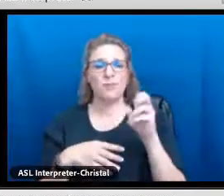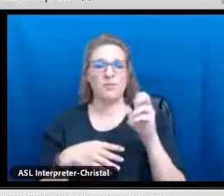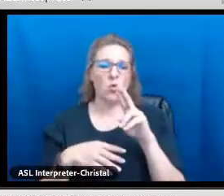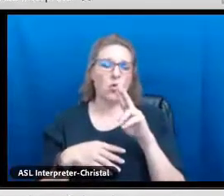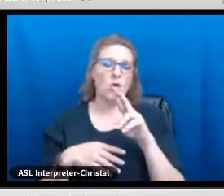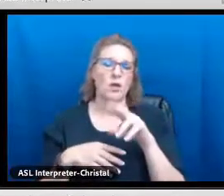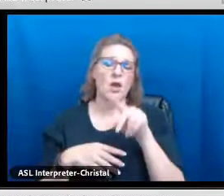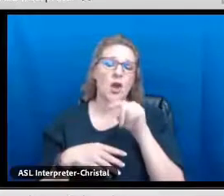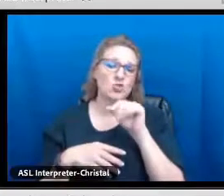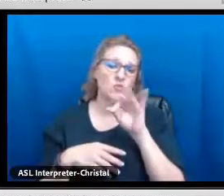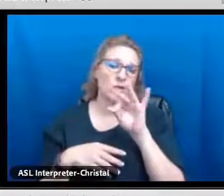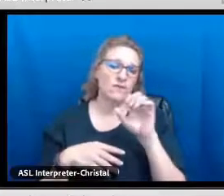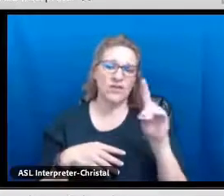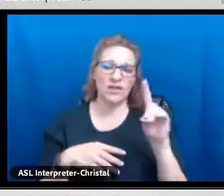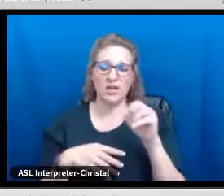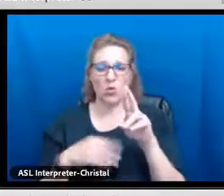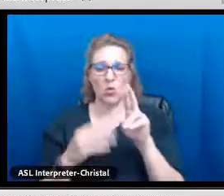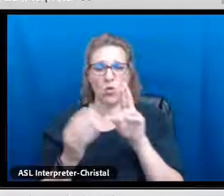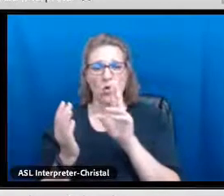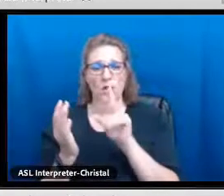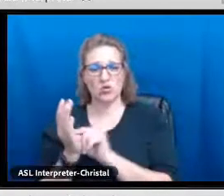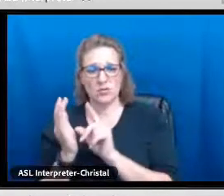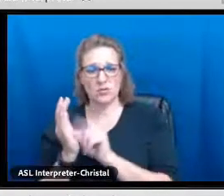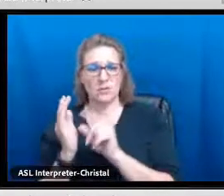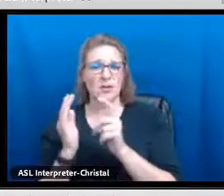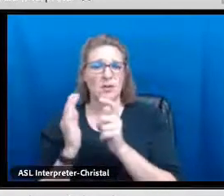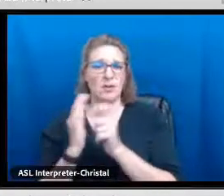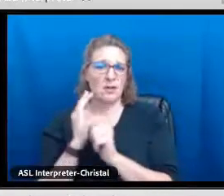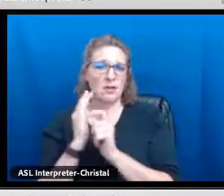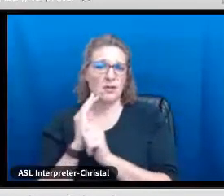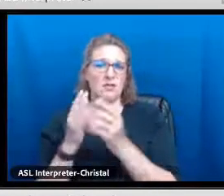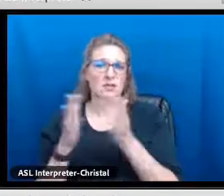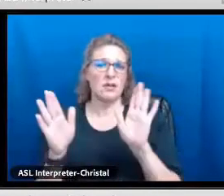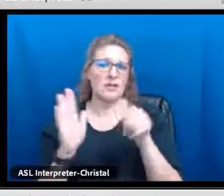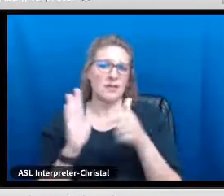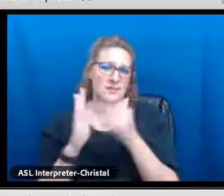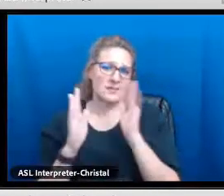If you want to connect with us, learn more about the REL Southwest and our programs visit